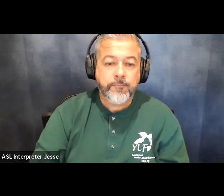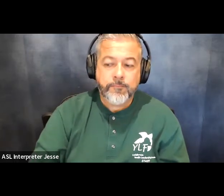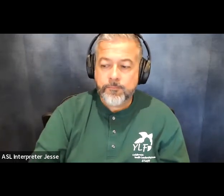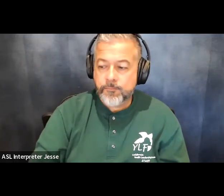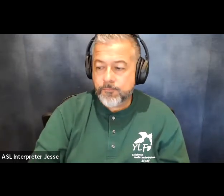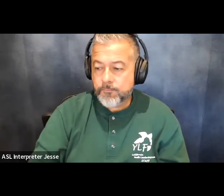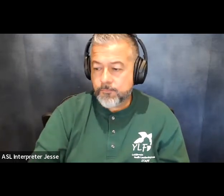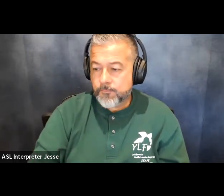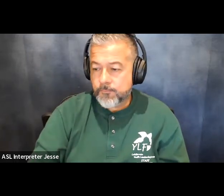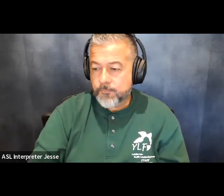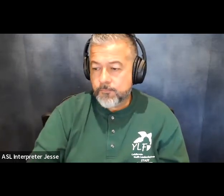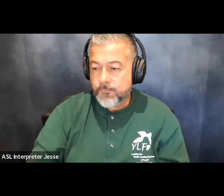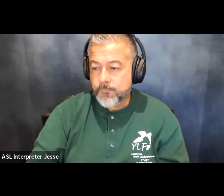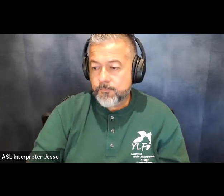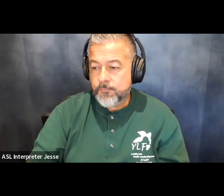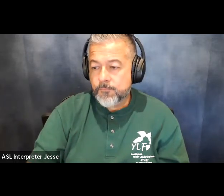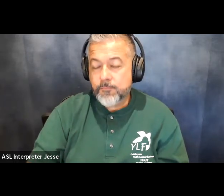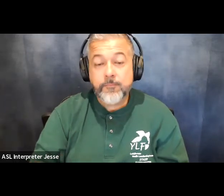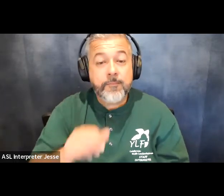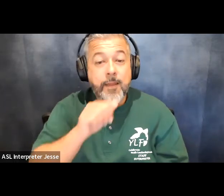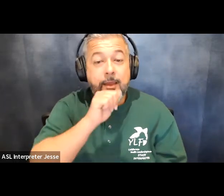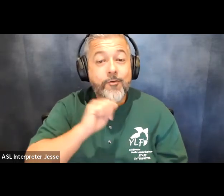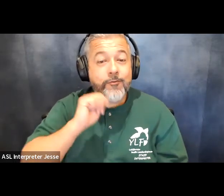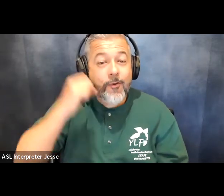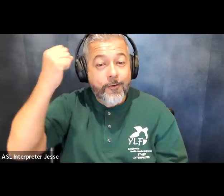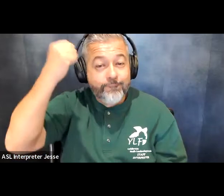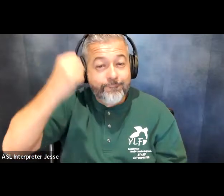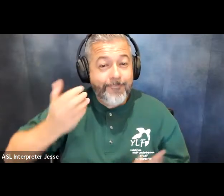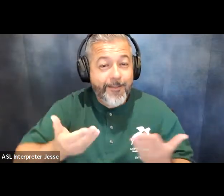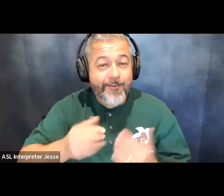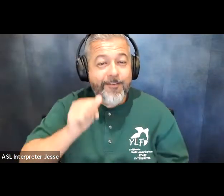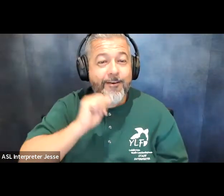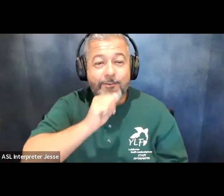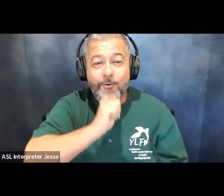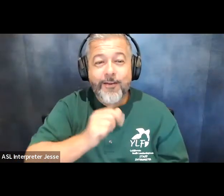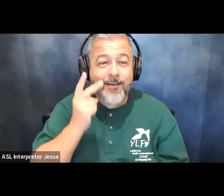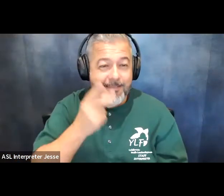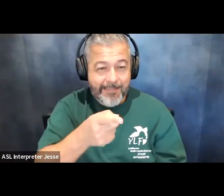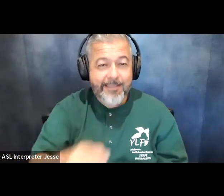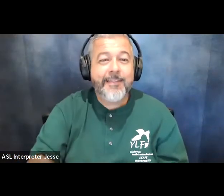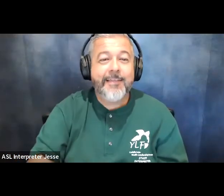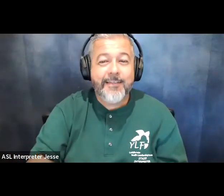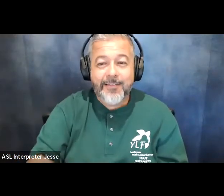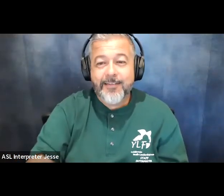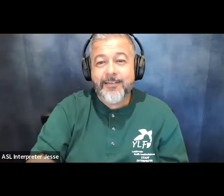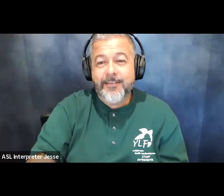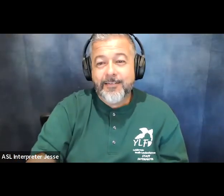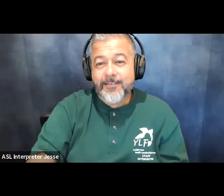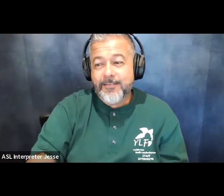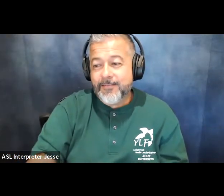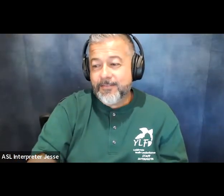arizona's in the house thank you yes i was trying to there we go i just said a z i was trying to figure out what state that was i should have had a